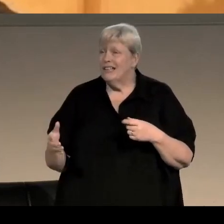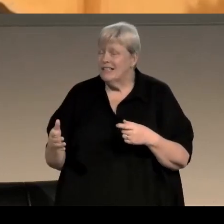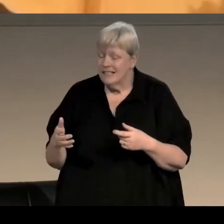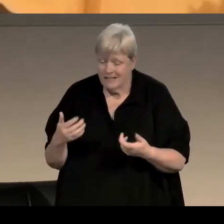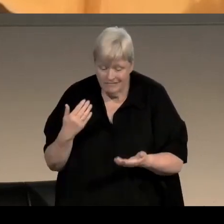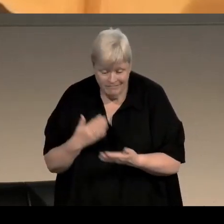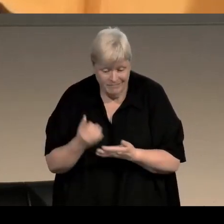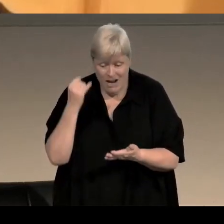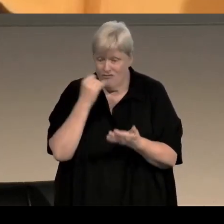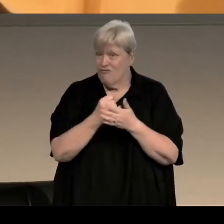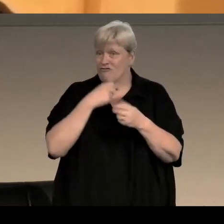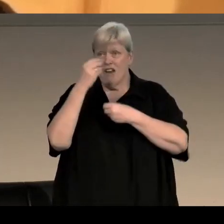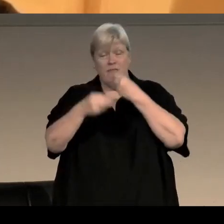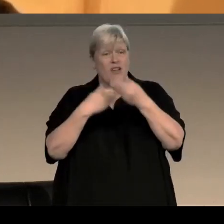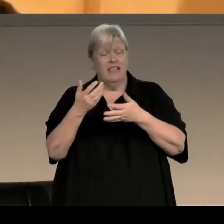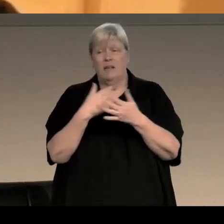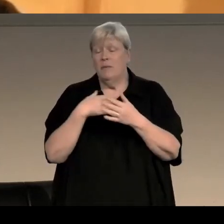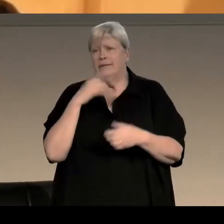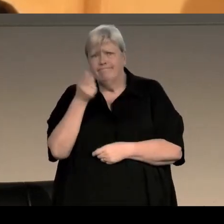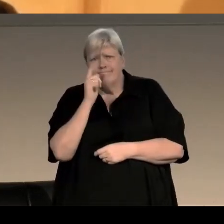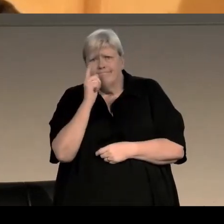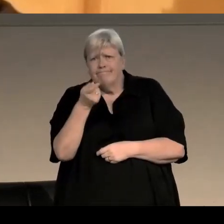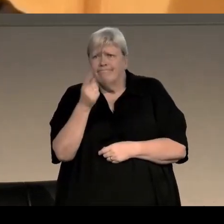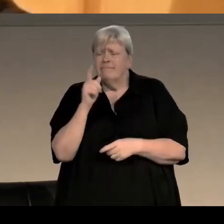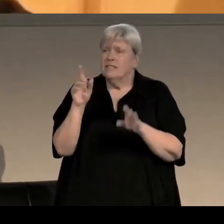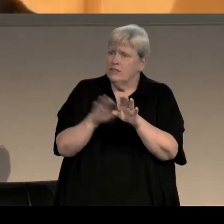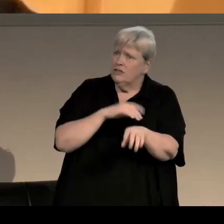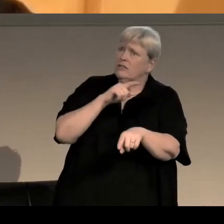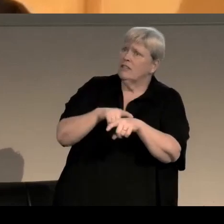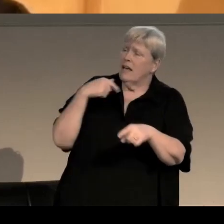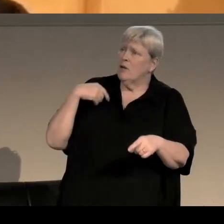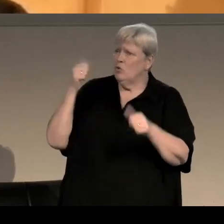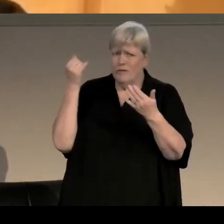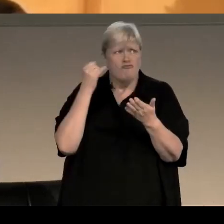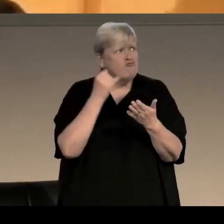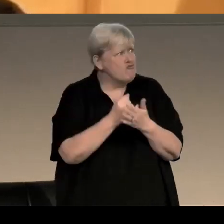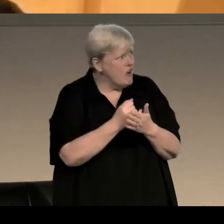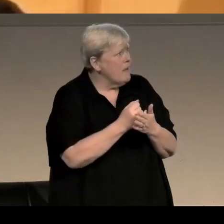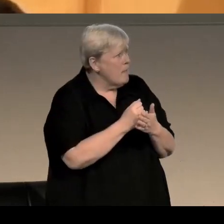writing world banged on for years about what good crime fiction there was in in European countries